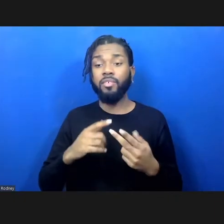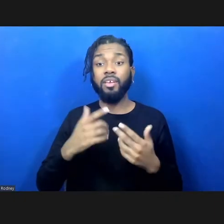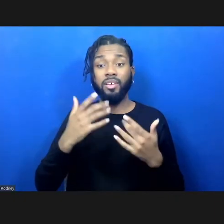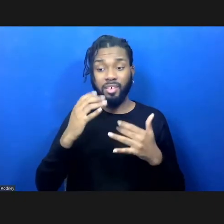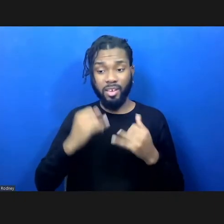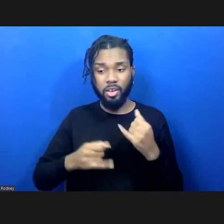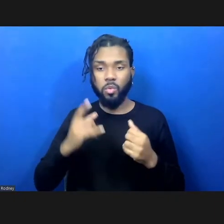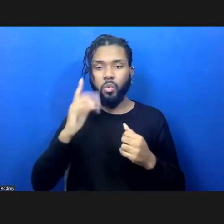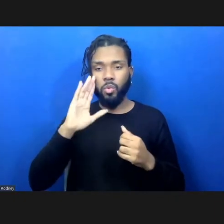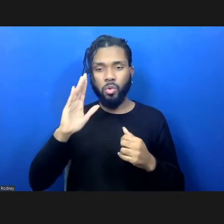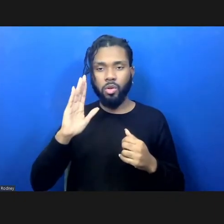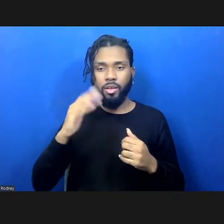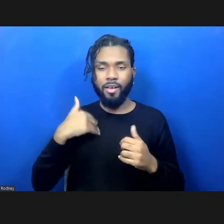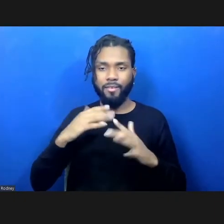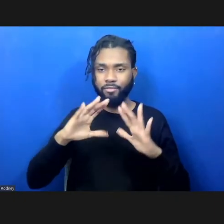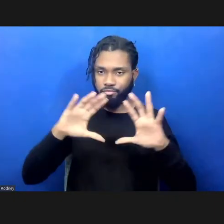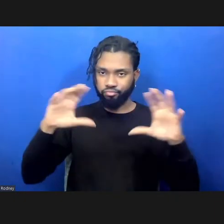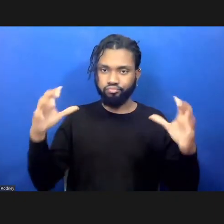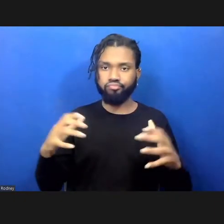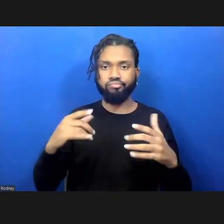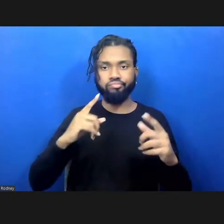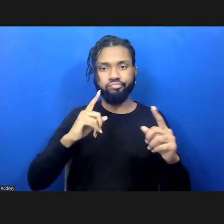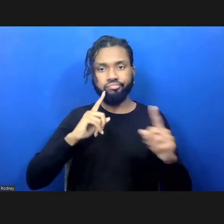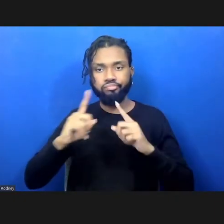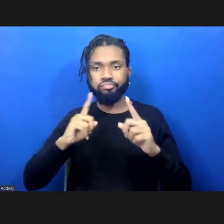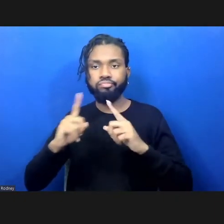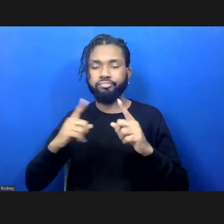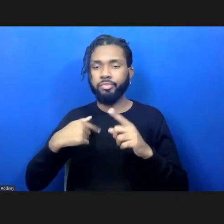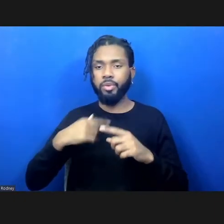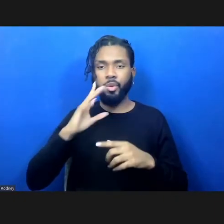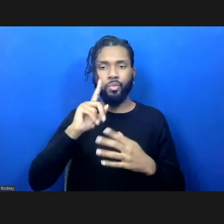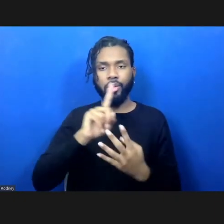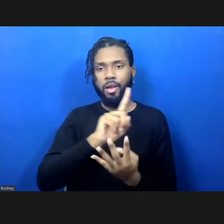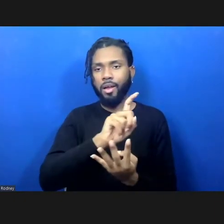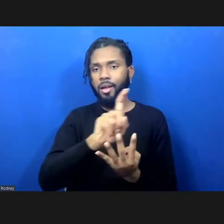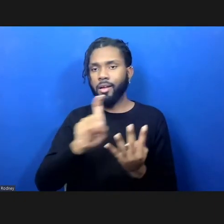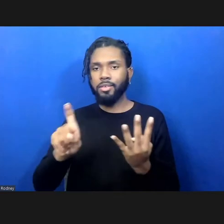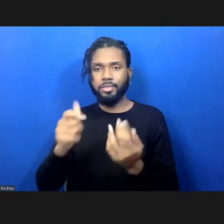I'll present some general questions to anybody who wants to answer them and